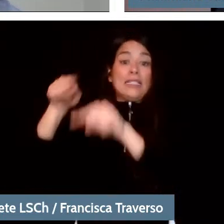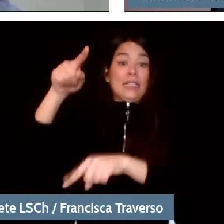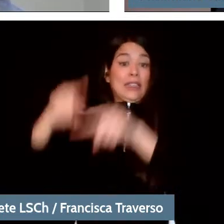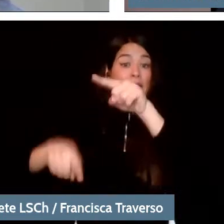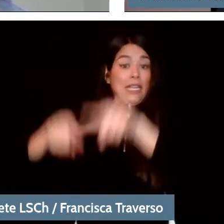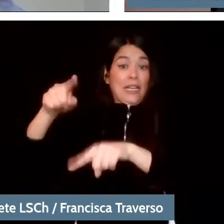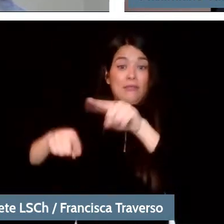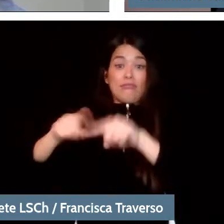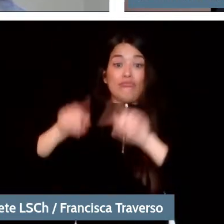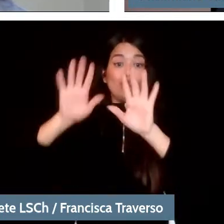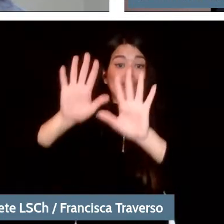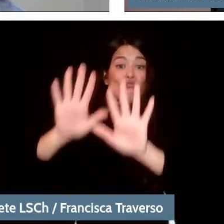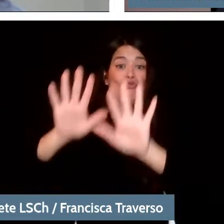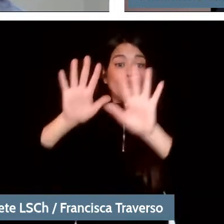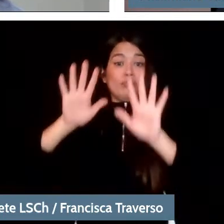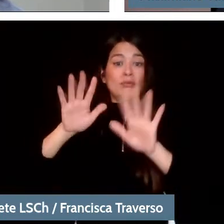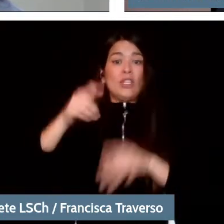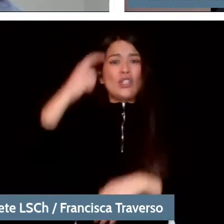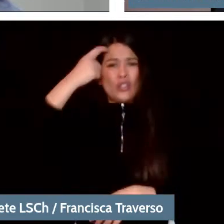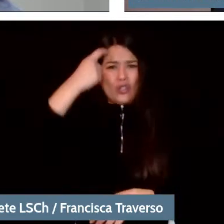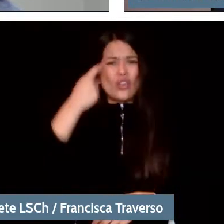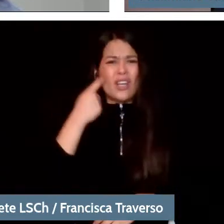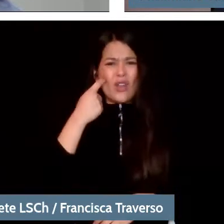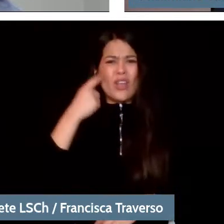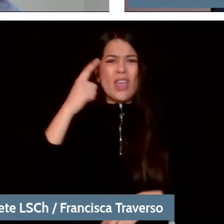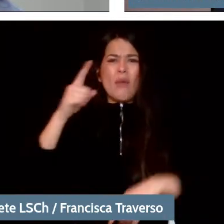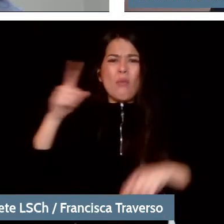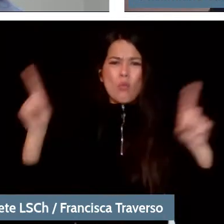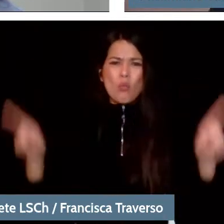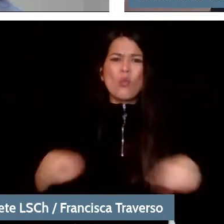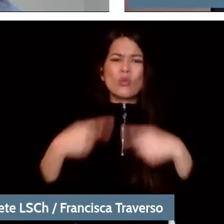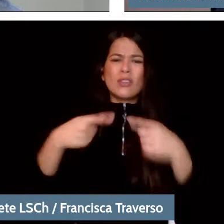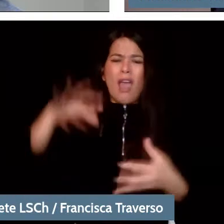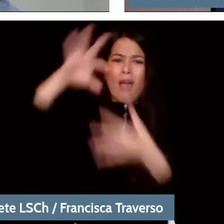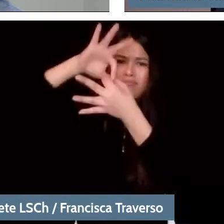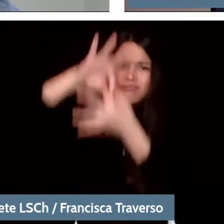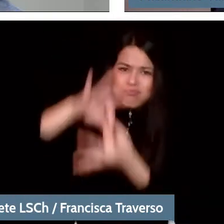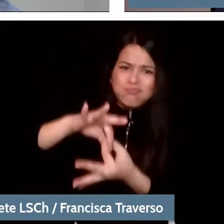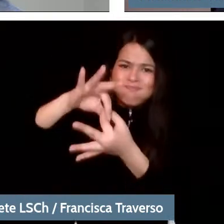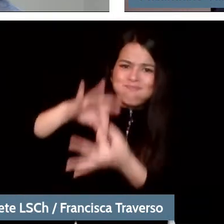has to be anchored in the land that produces it, it was an opportunity to be able to show what was being done